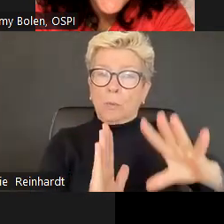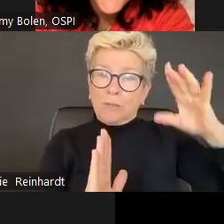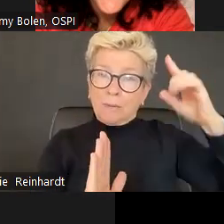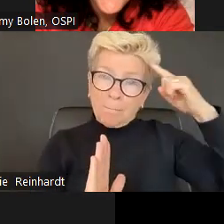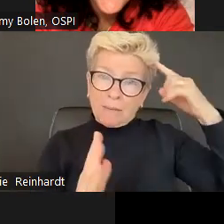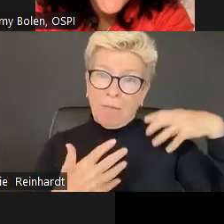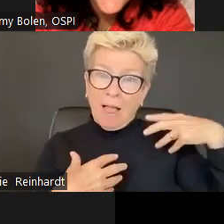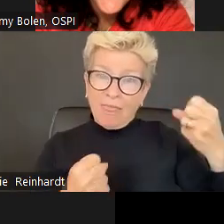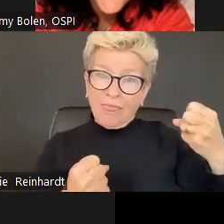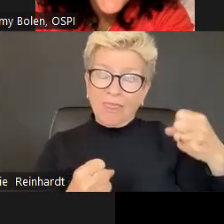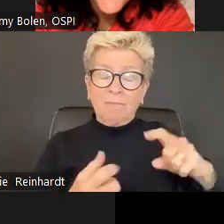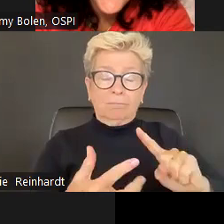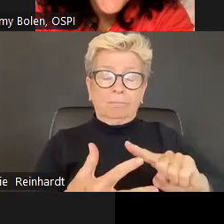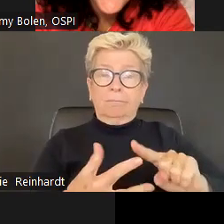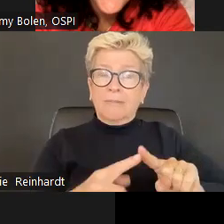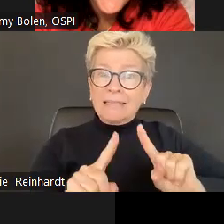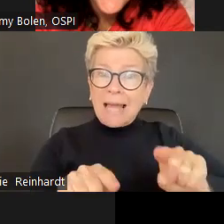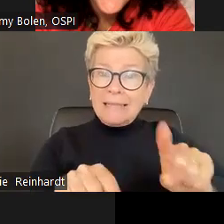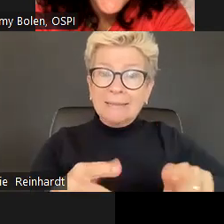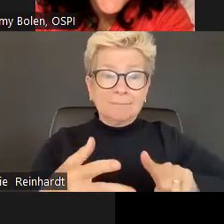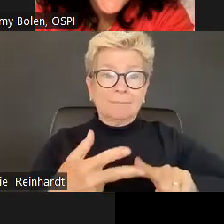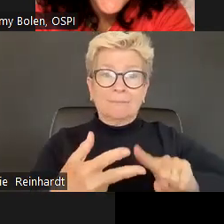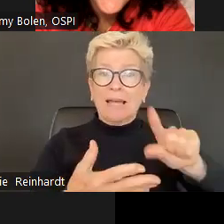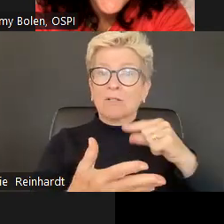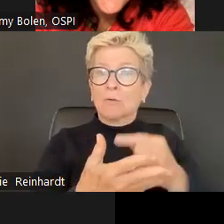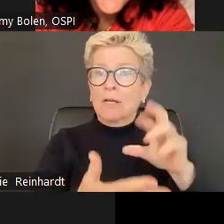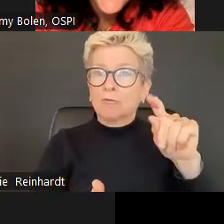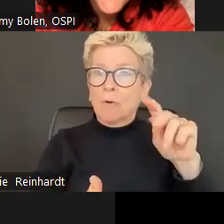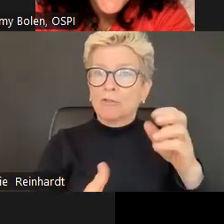So then why does school climate matter? Well, positive school climate has shown benefits. For students - Mental health,